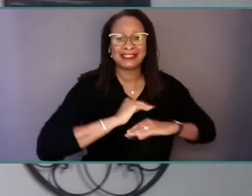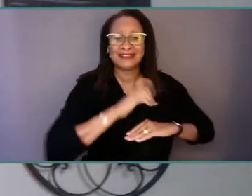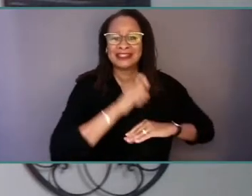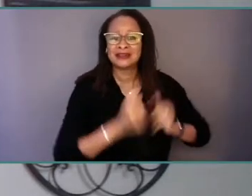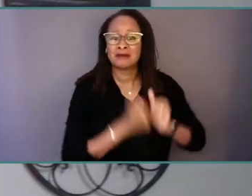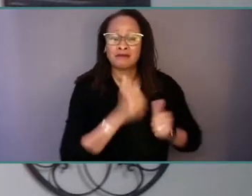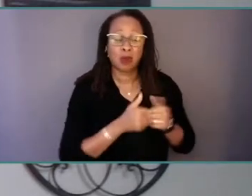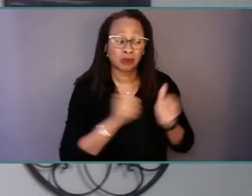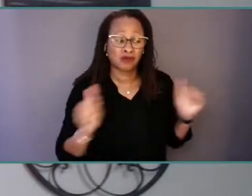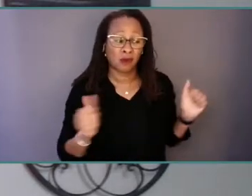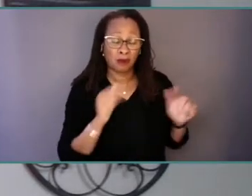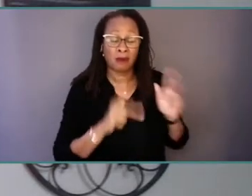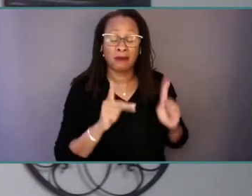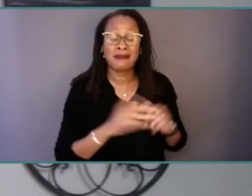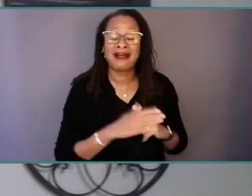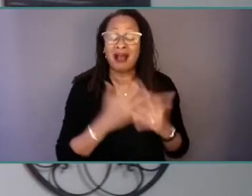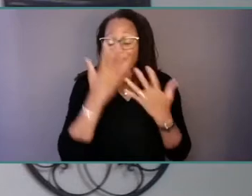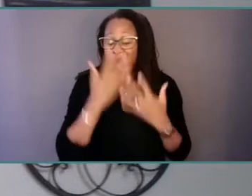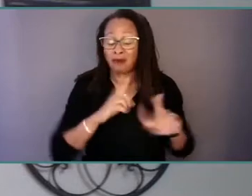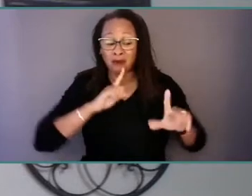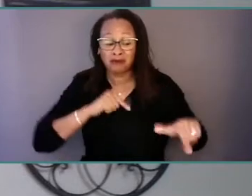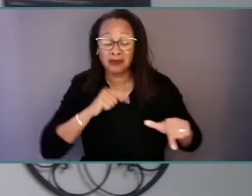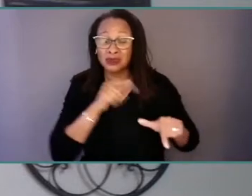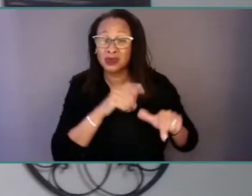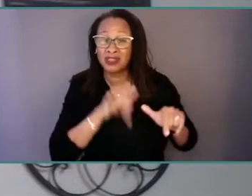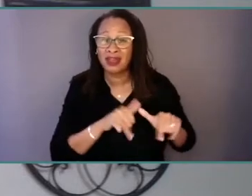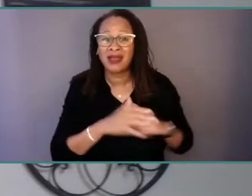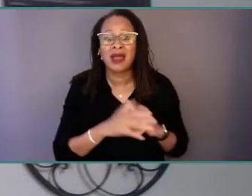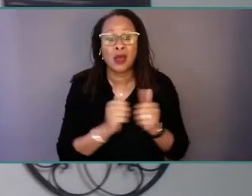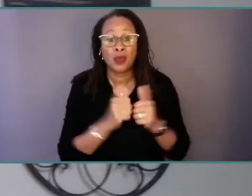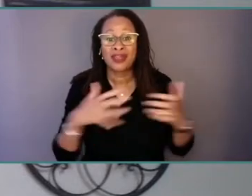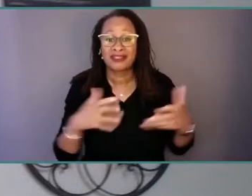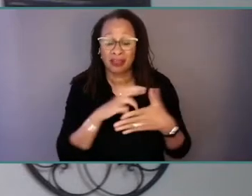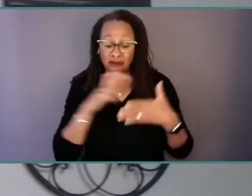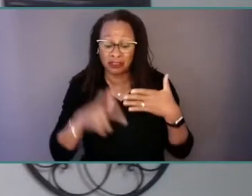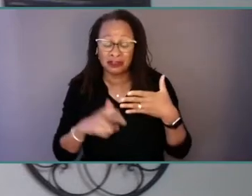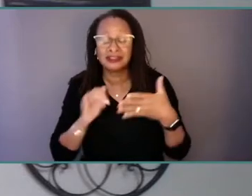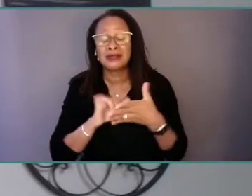the responses to this have been met with outcomes that are traumatizing and fatal.